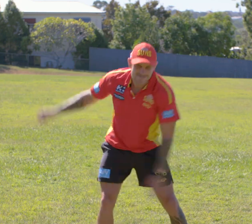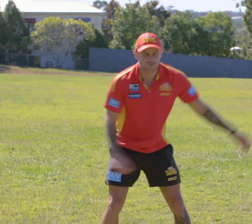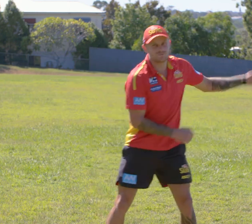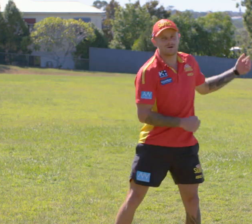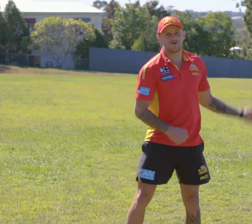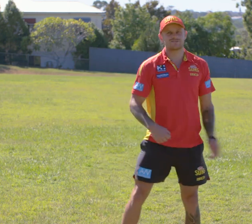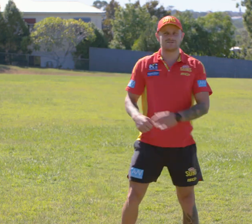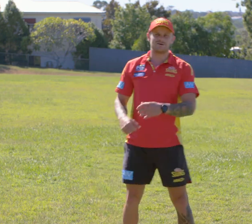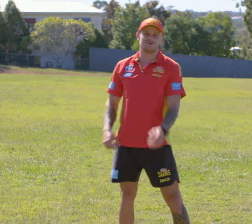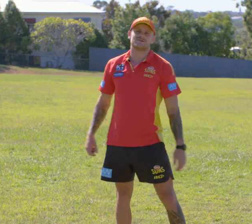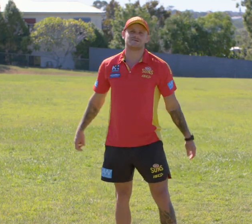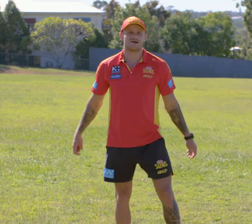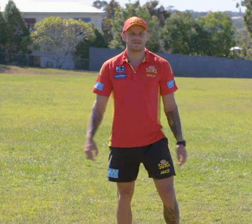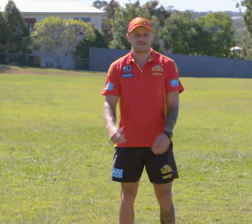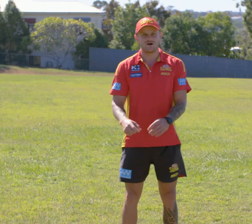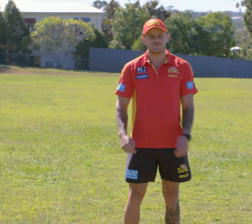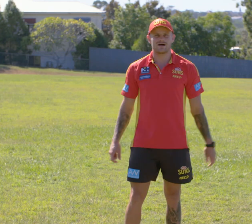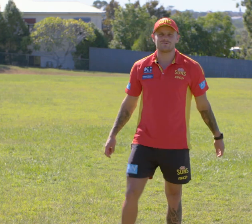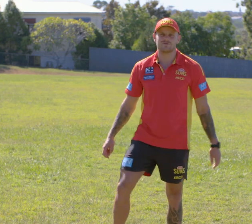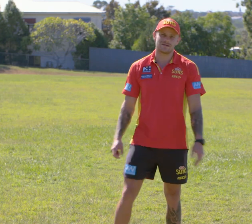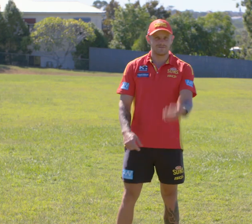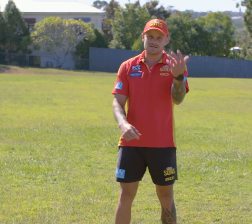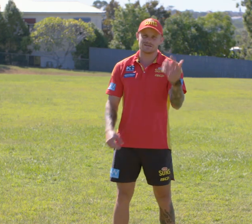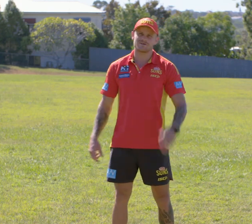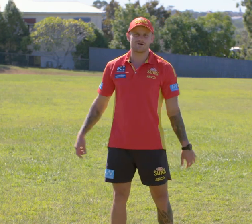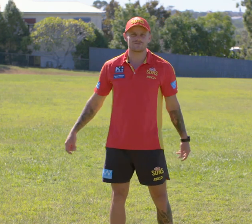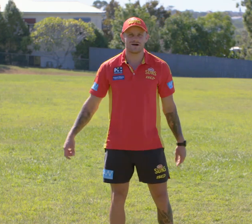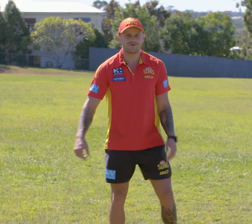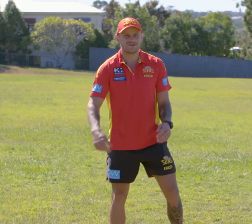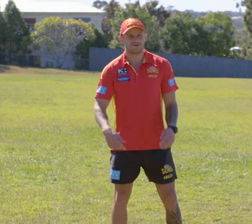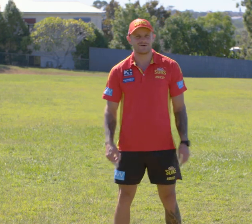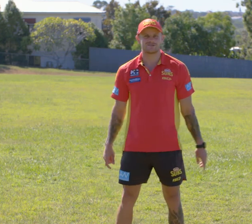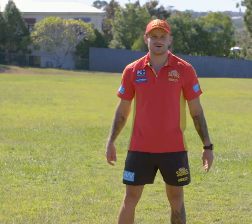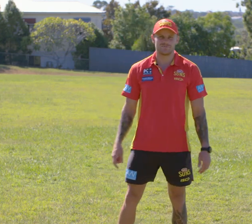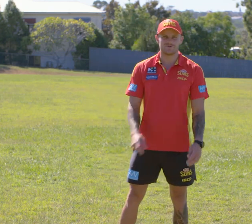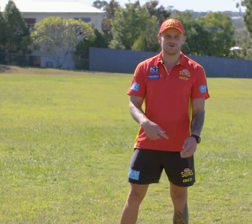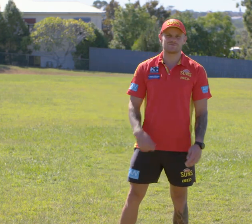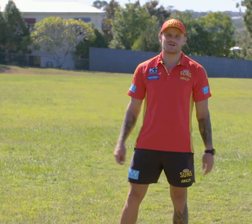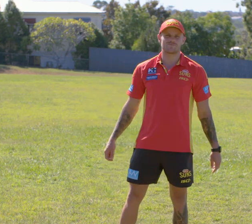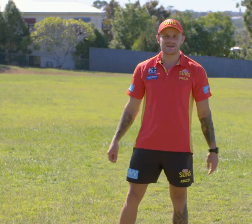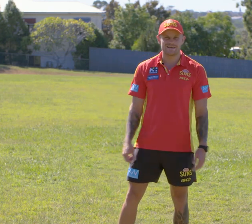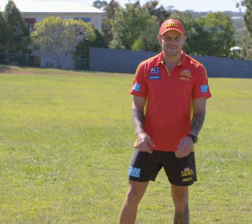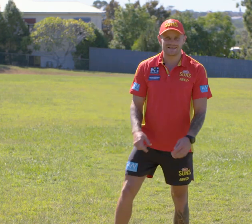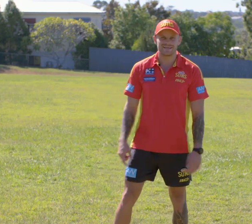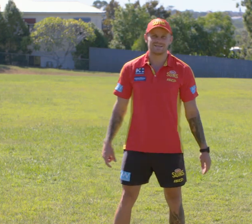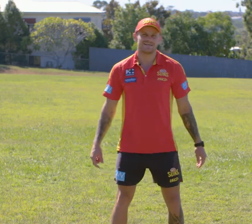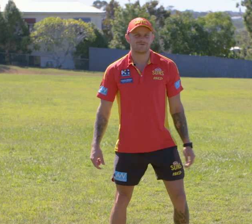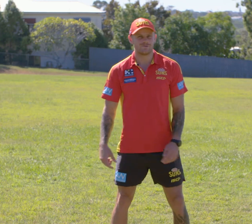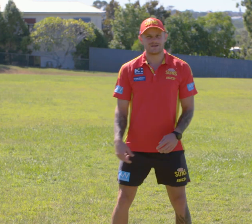What I want you to do is go and get your golf club or get an imaginary golf club. Make sure you’ve got a bit of room so you don’t break anything.